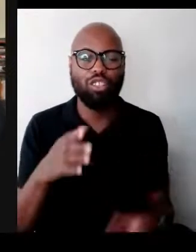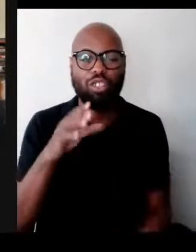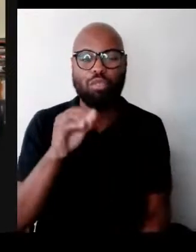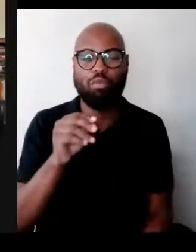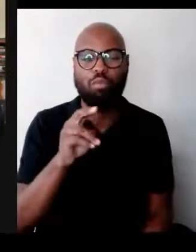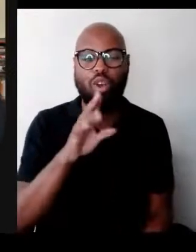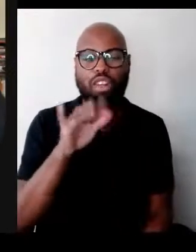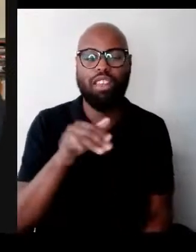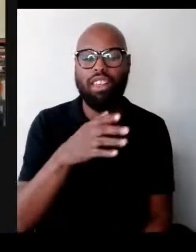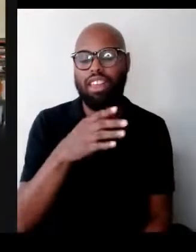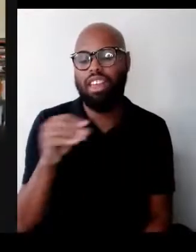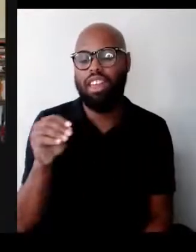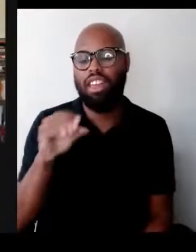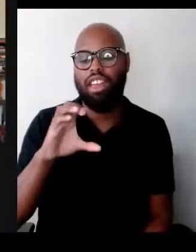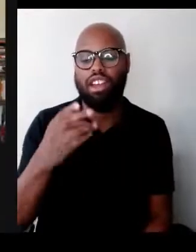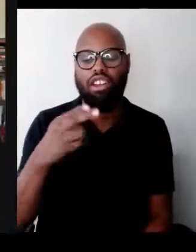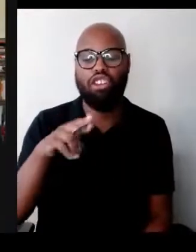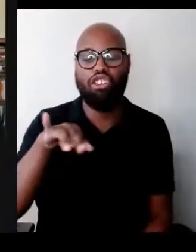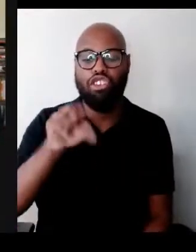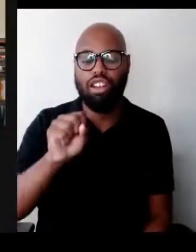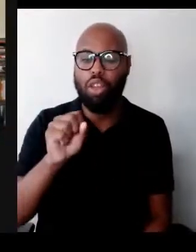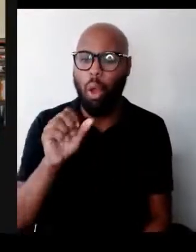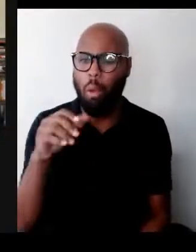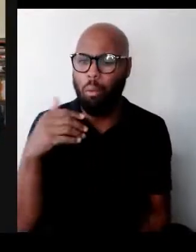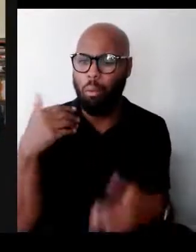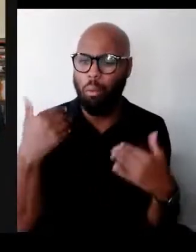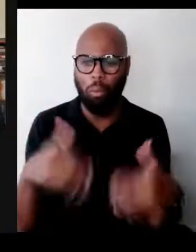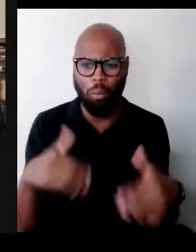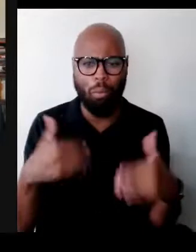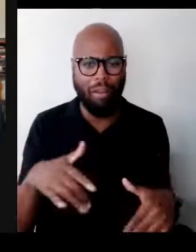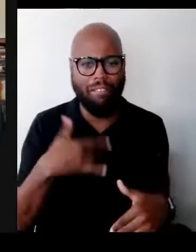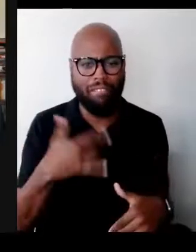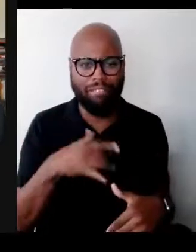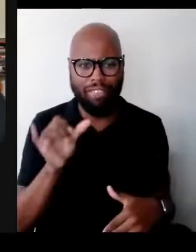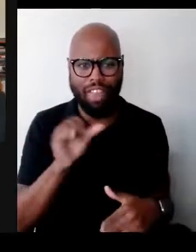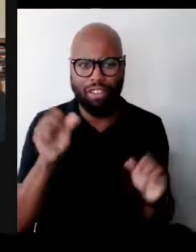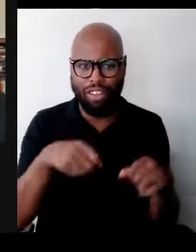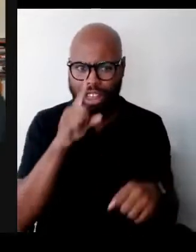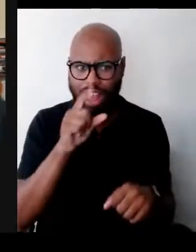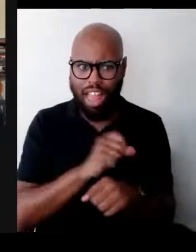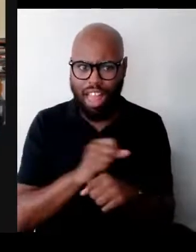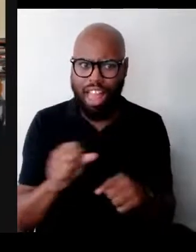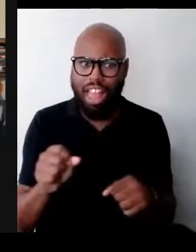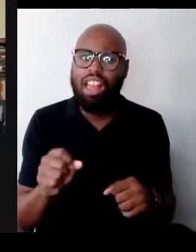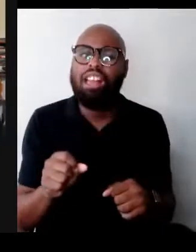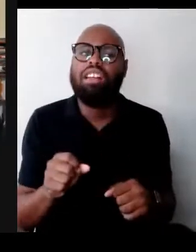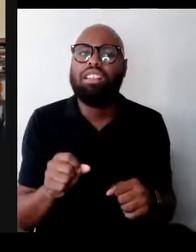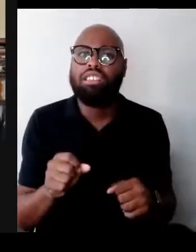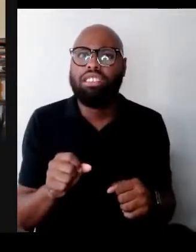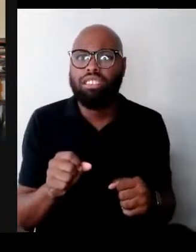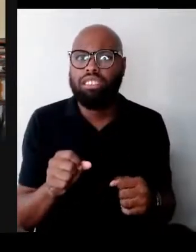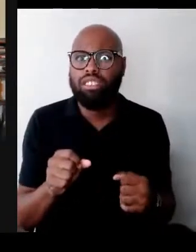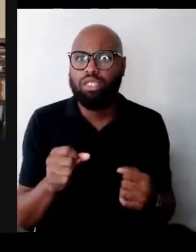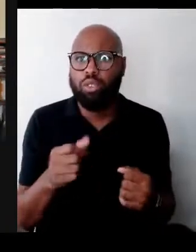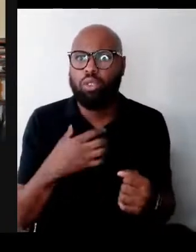Wow, I feel like we could actually, under other circumstances we'd love to hear more of that music.